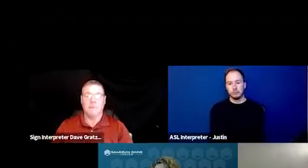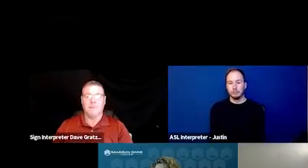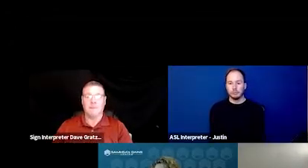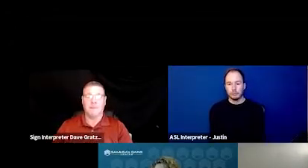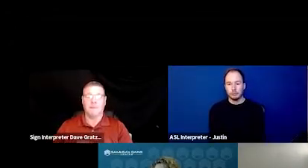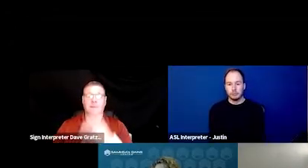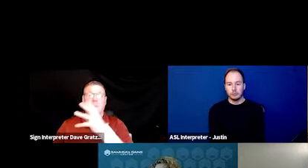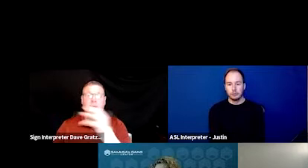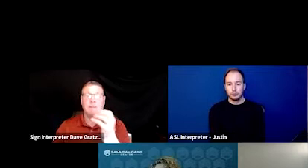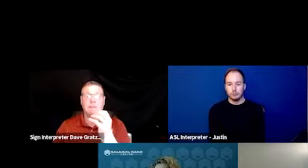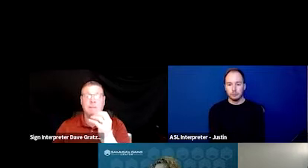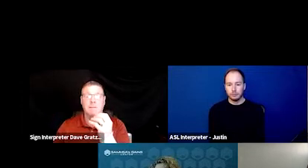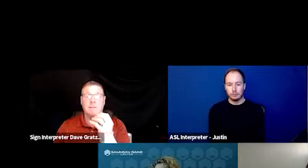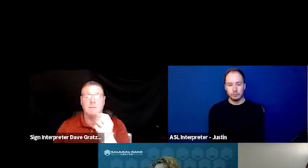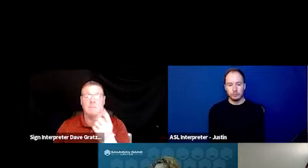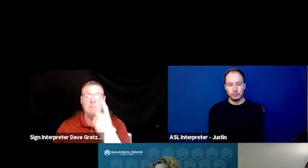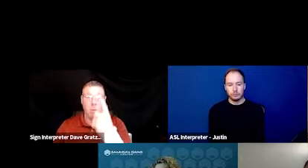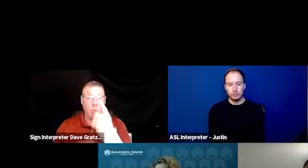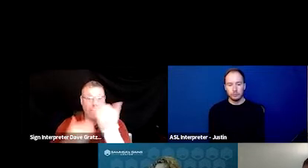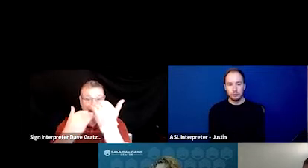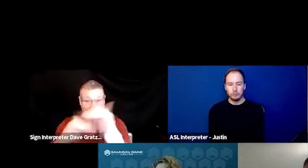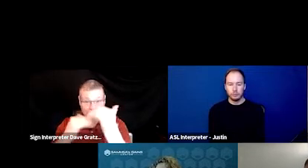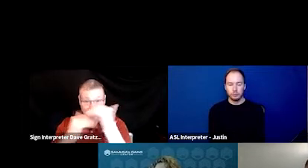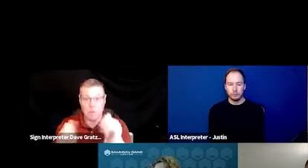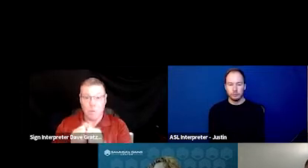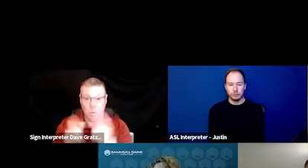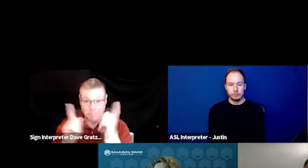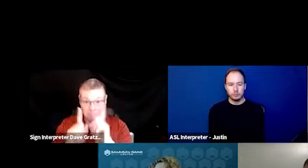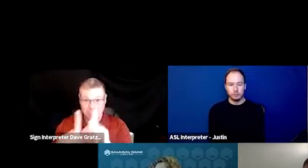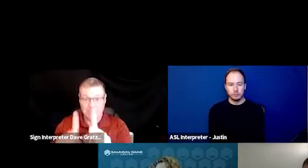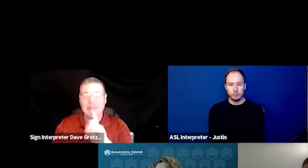One of the limitations with is they're typically not 24/7,